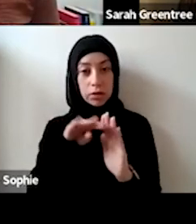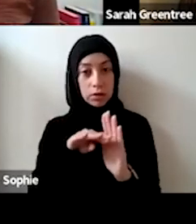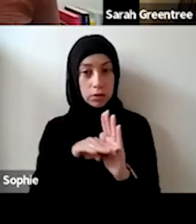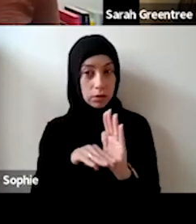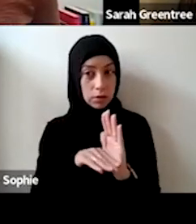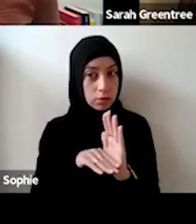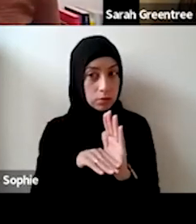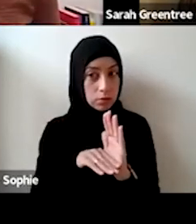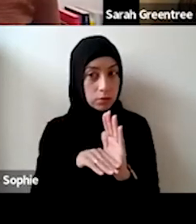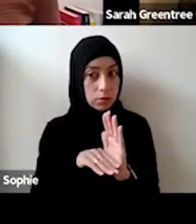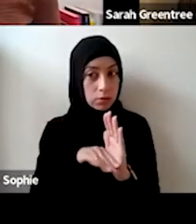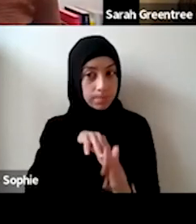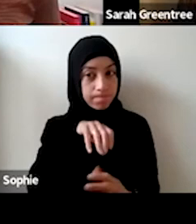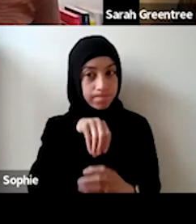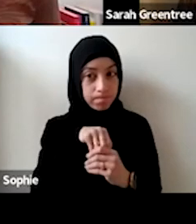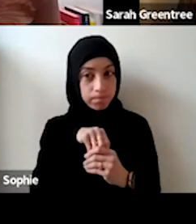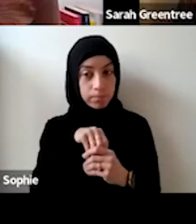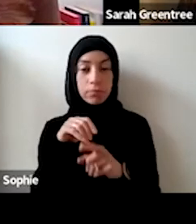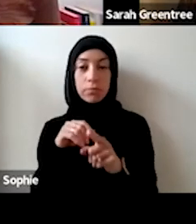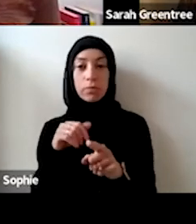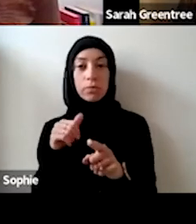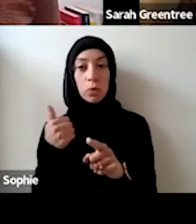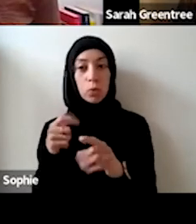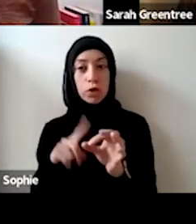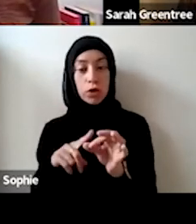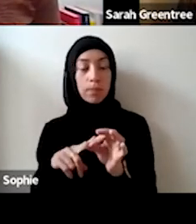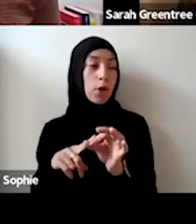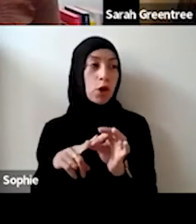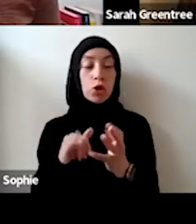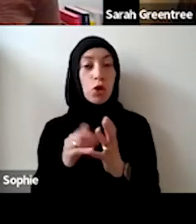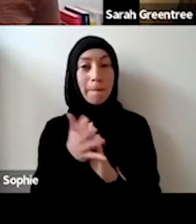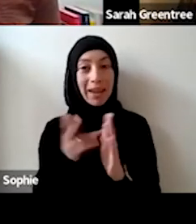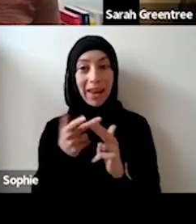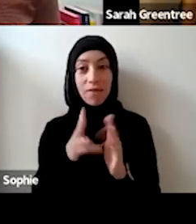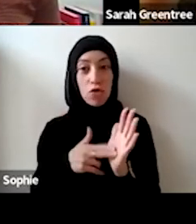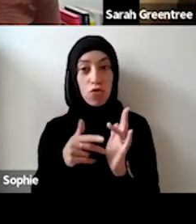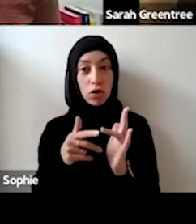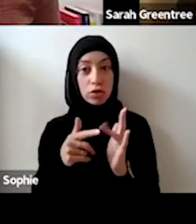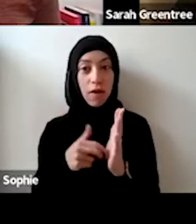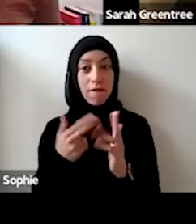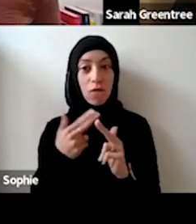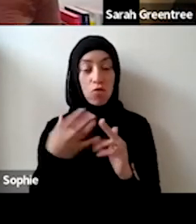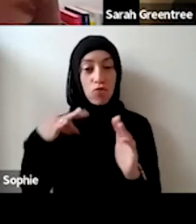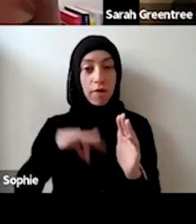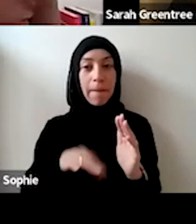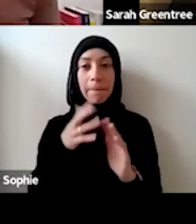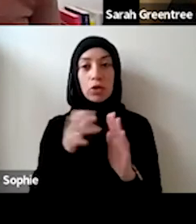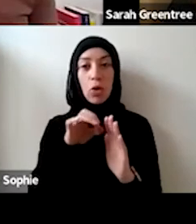OK, is being not-for-profit and eligibility criteria? That's a question from No, being a not-for-profit isn't an eligibility. Kath. Thank you for that question.